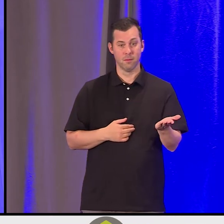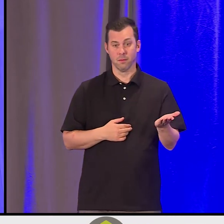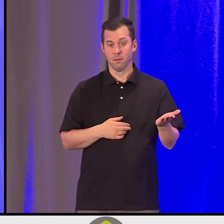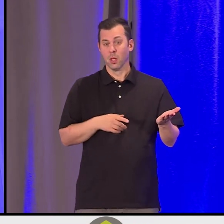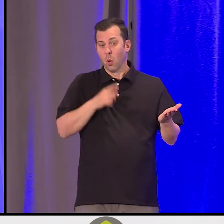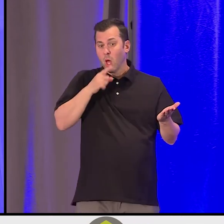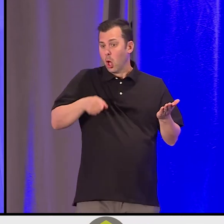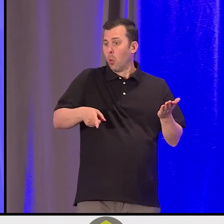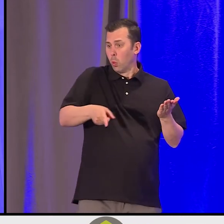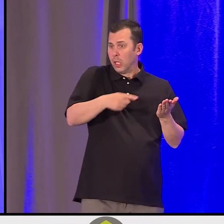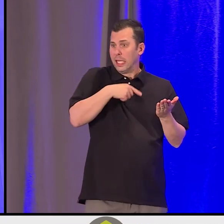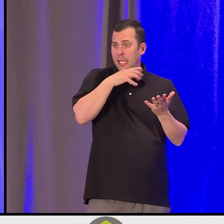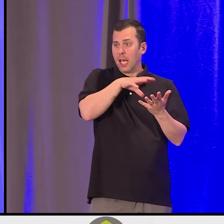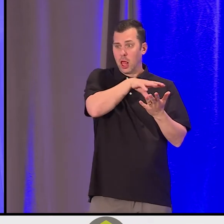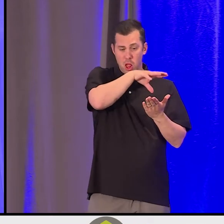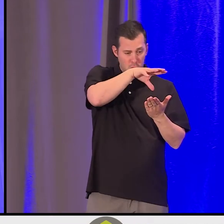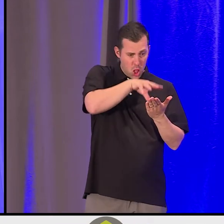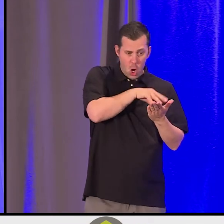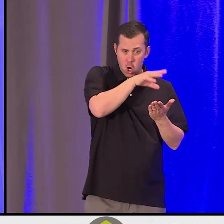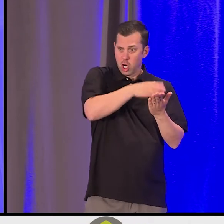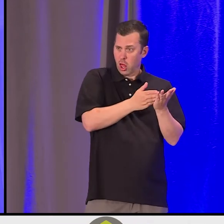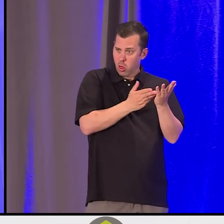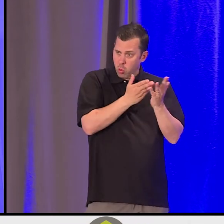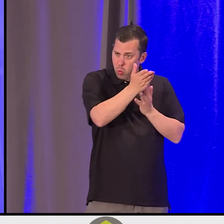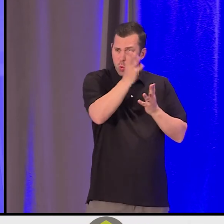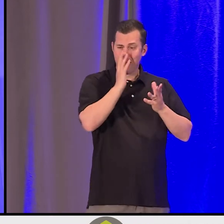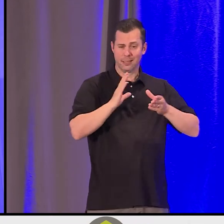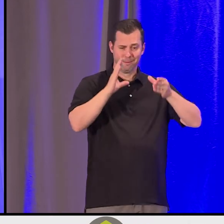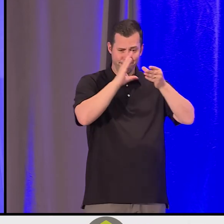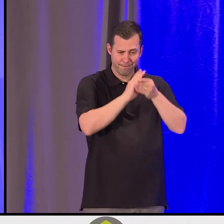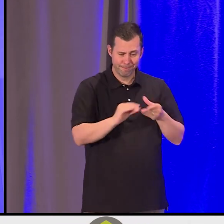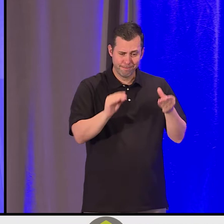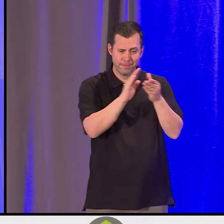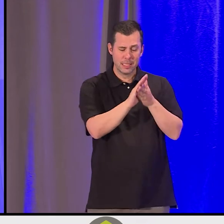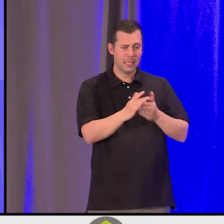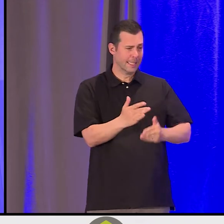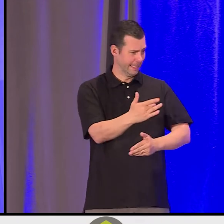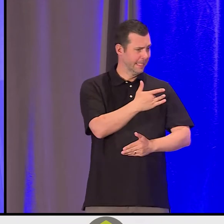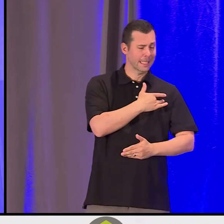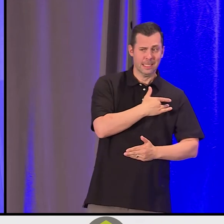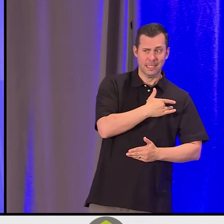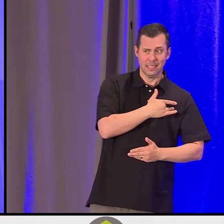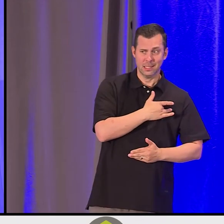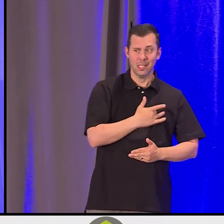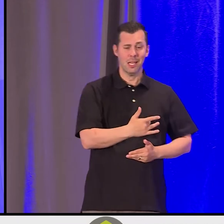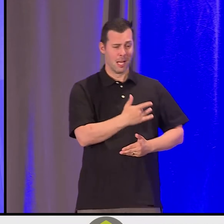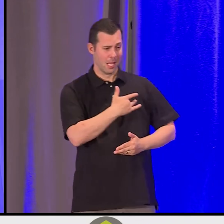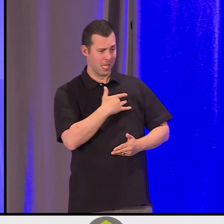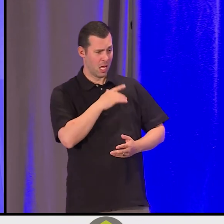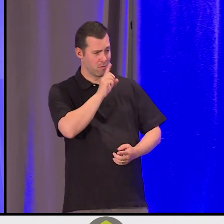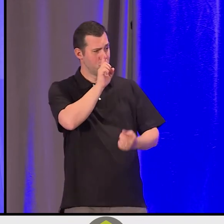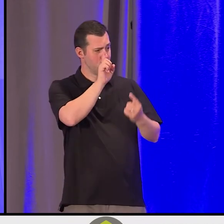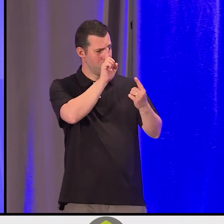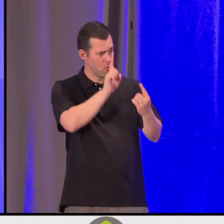and lesson about compassion, about understanding others. But it turns out that there's a deeper understanding that occurs within ourselves